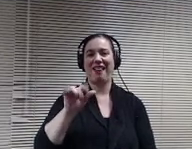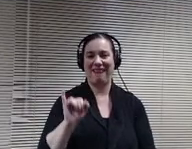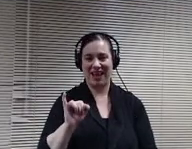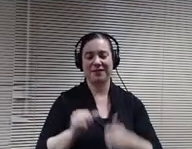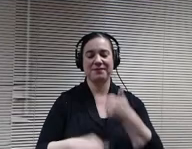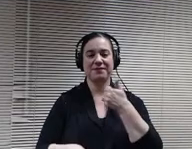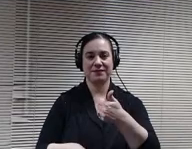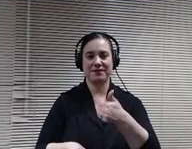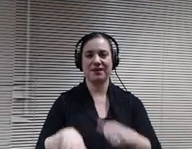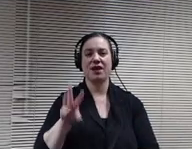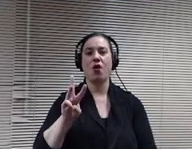Bye, thank you.